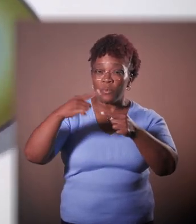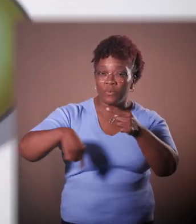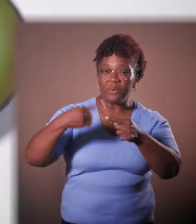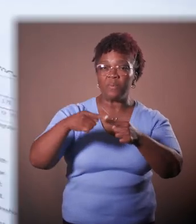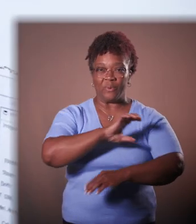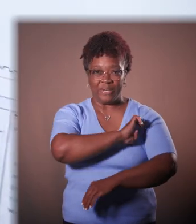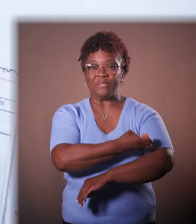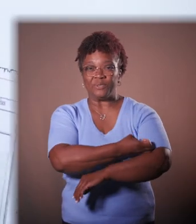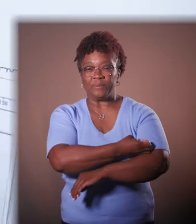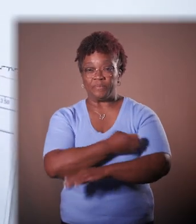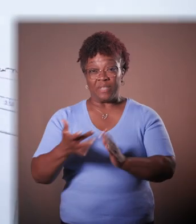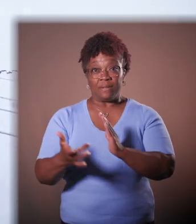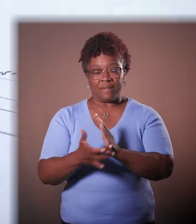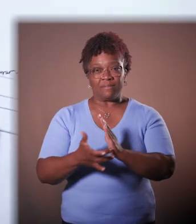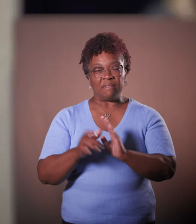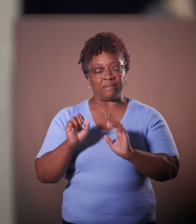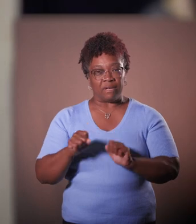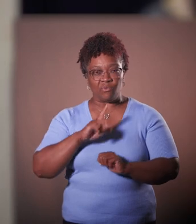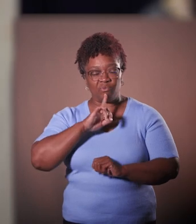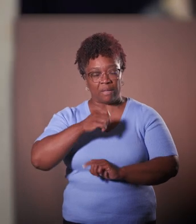This technology could prove to be a real game changer